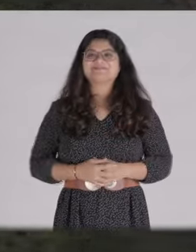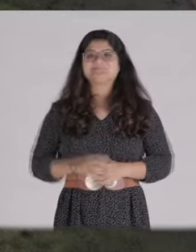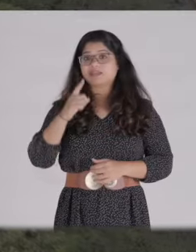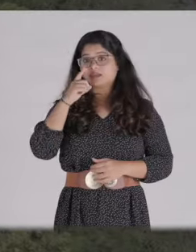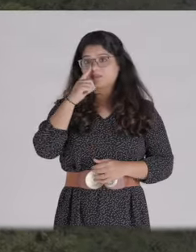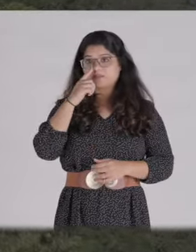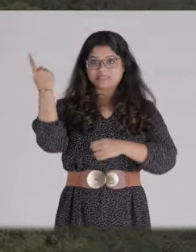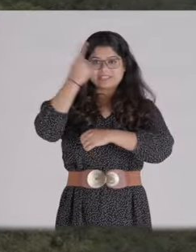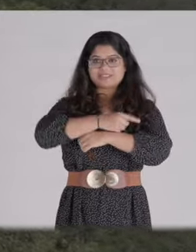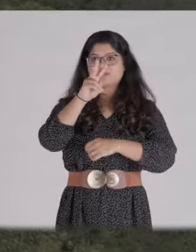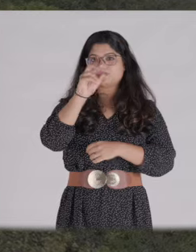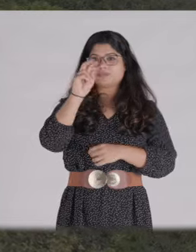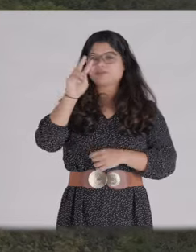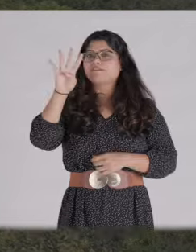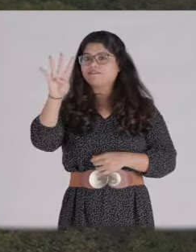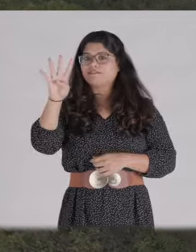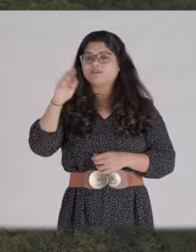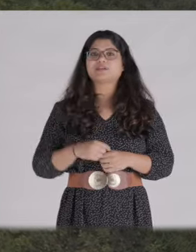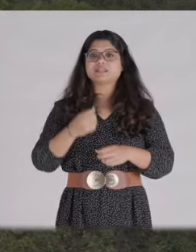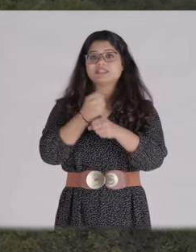On screen: On Women's Day, 2024 the GCPL Malanpur family was proud to celebrate our women in manufacturing, and the ecosystem that helps them flourish.